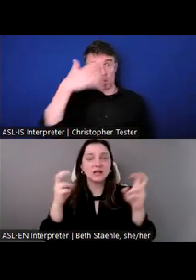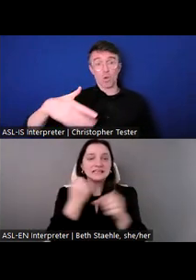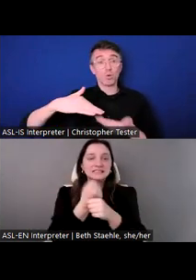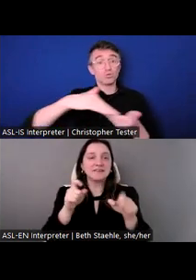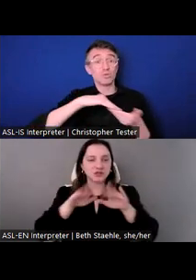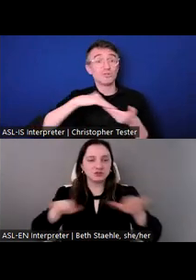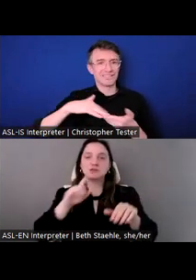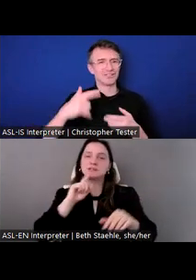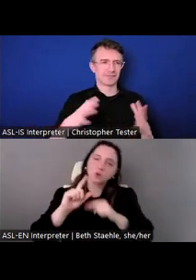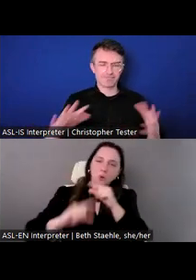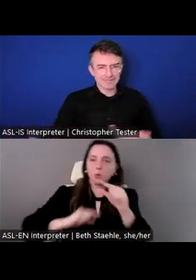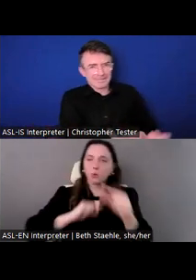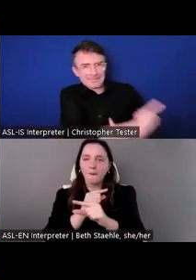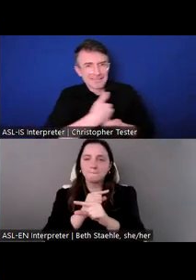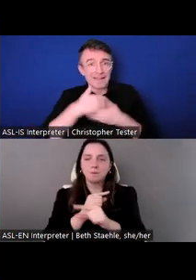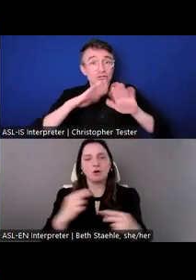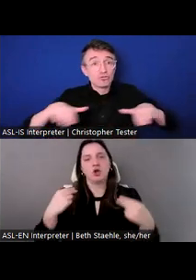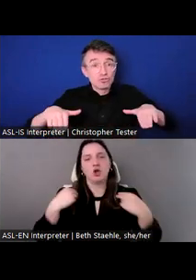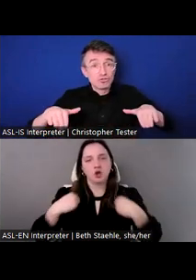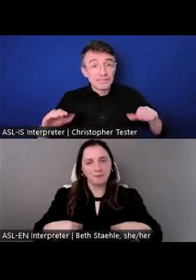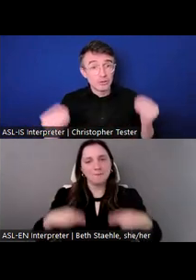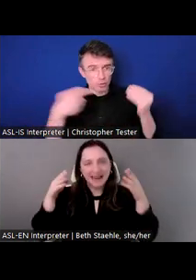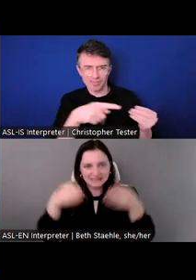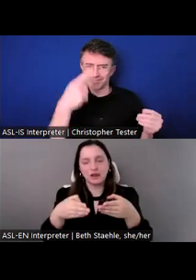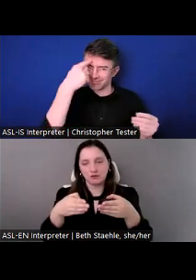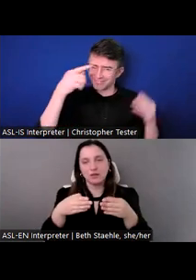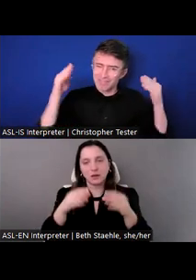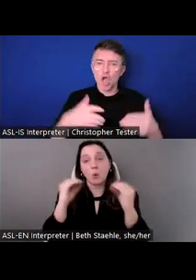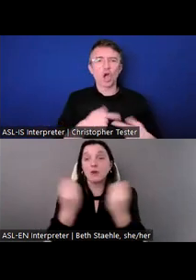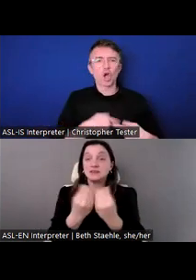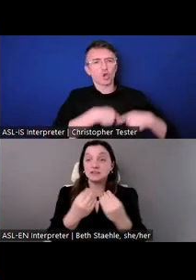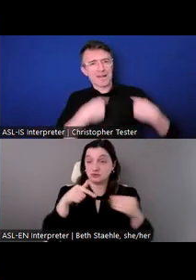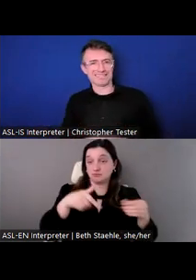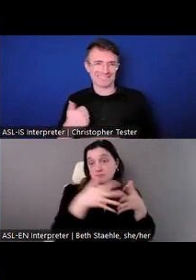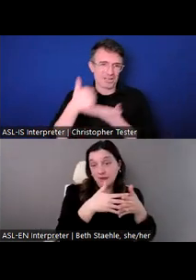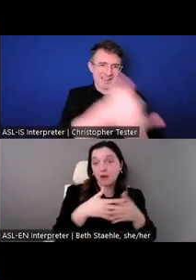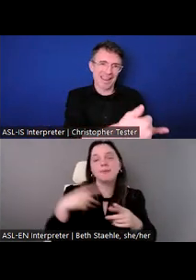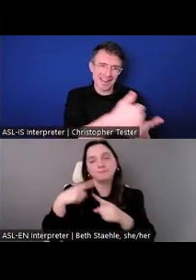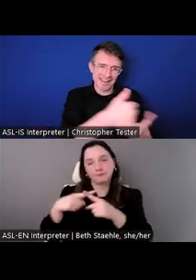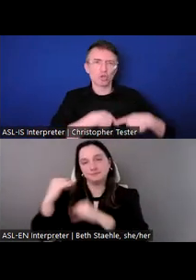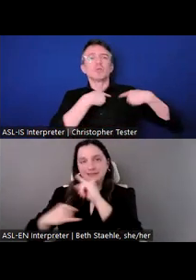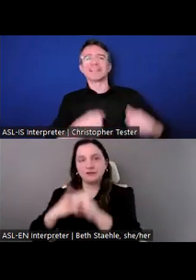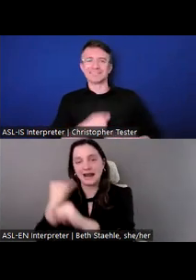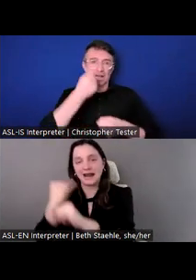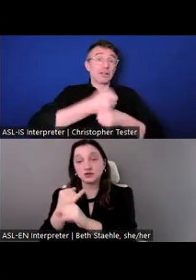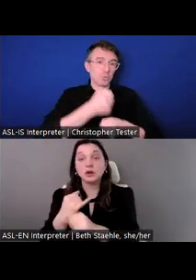we work, again, in the U.S. as well as around the world to give children a healthy start